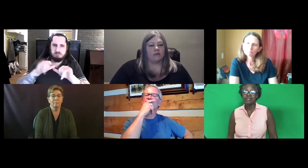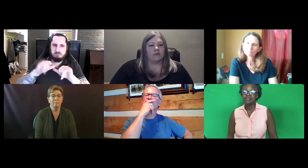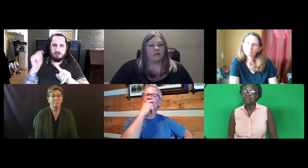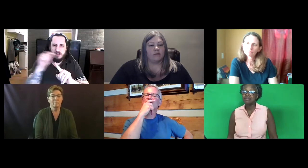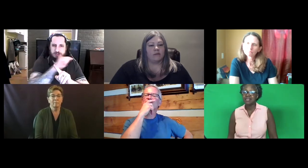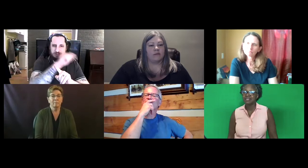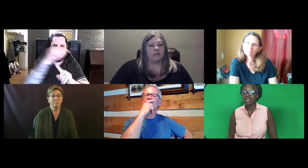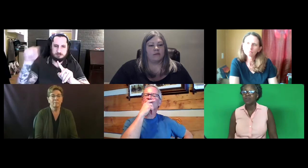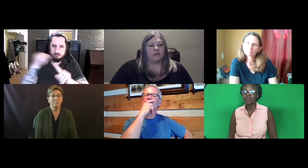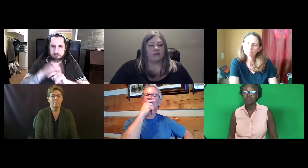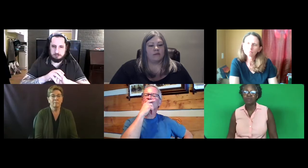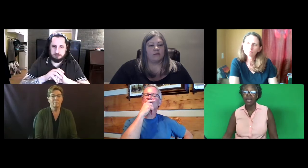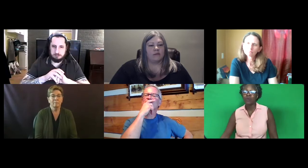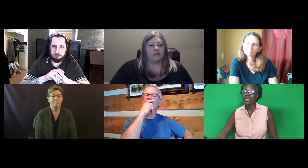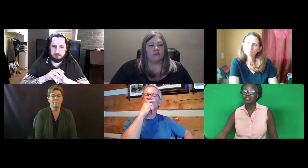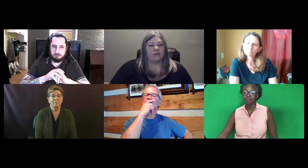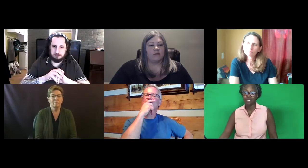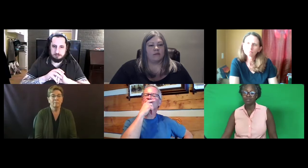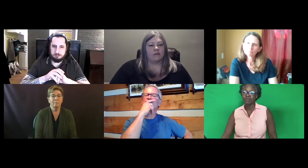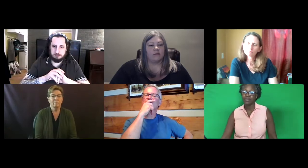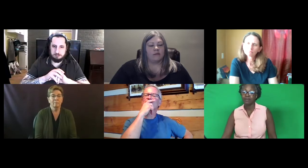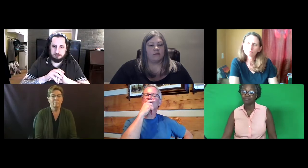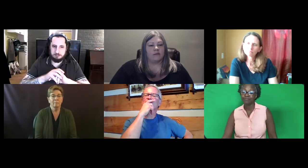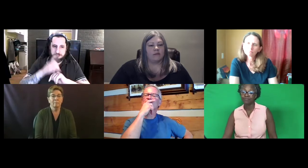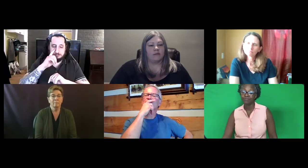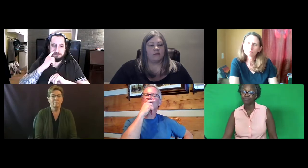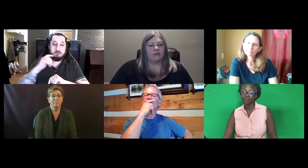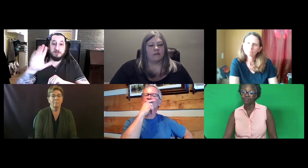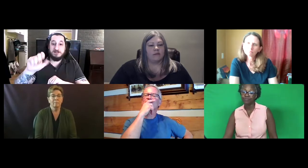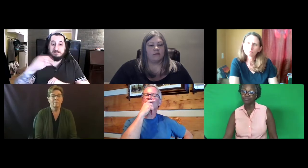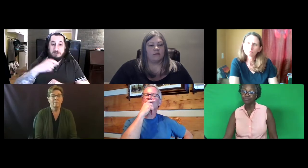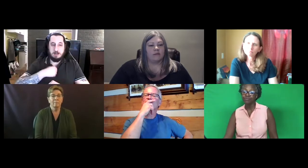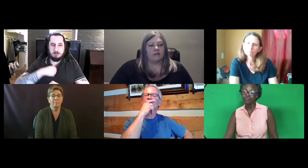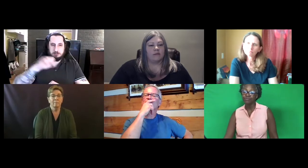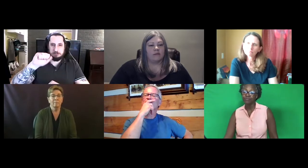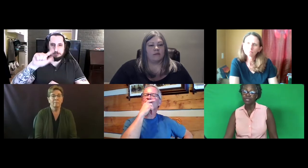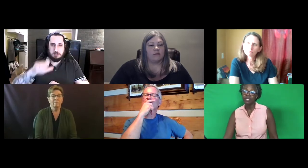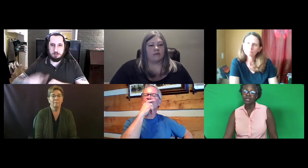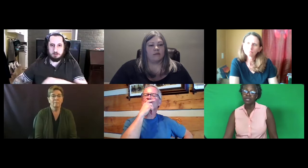Is a scale the right way to measure something?